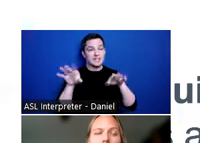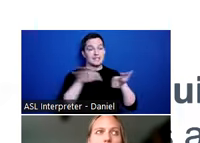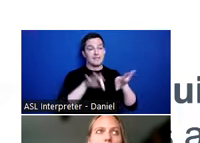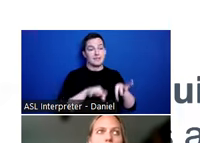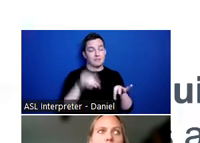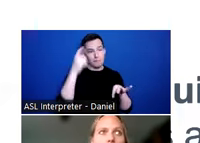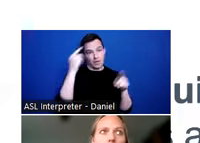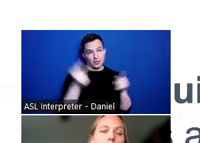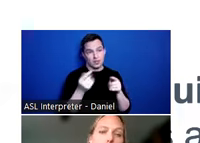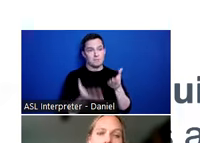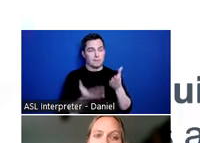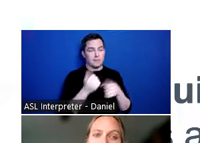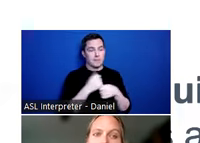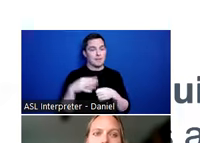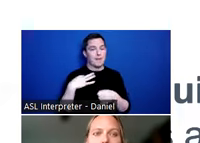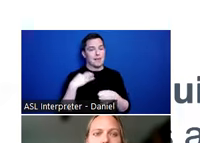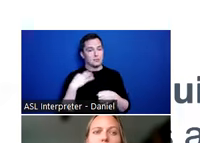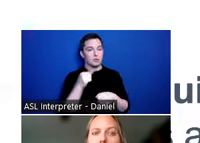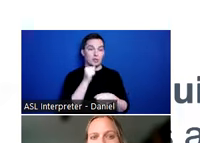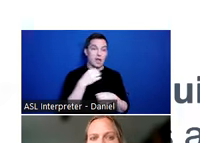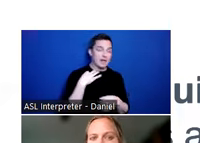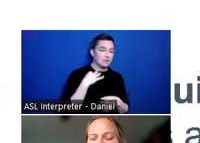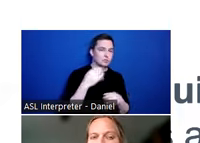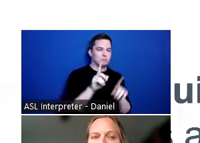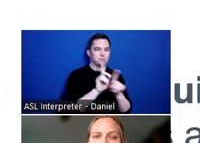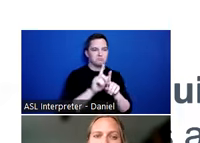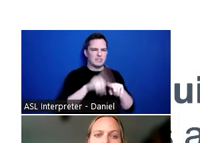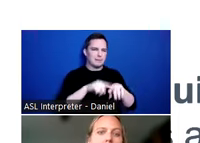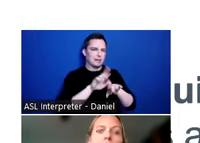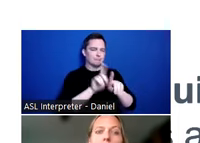make the person eligible or ineligible for different services in your community or state.